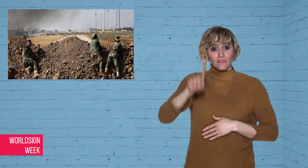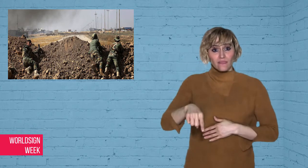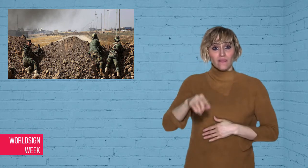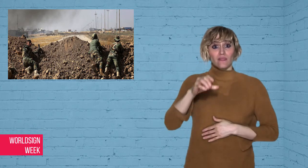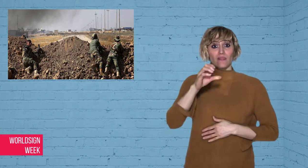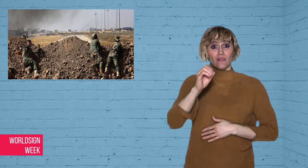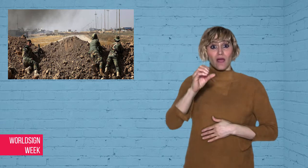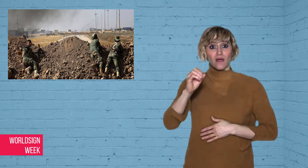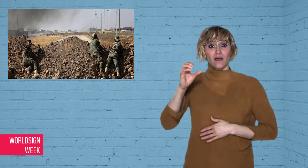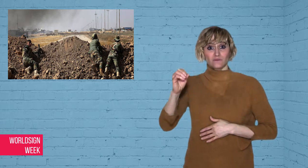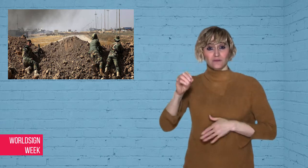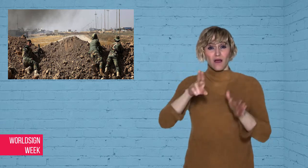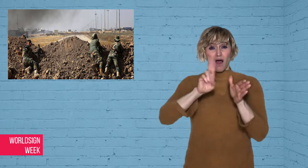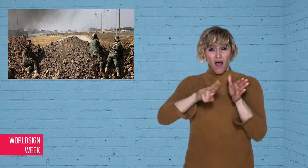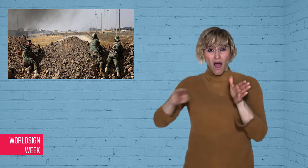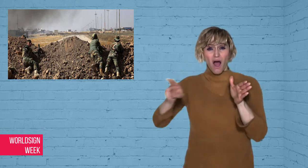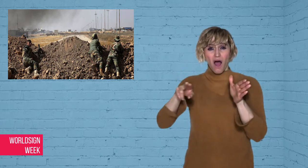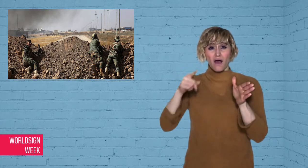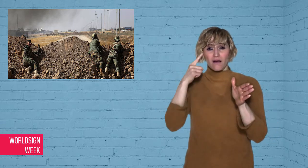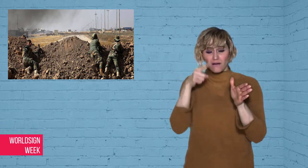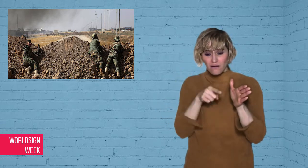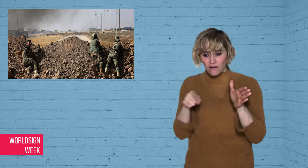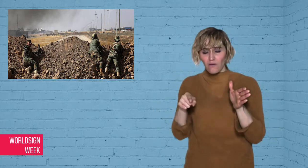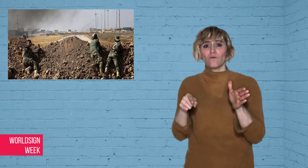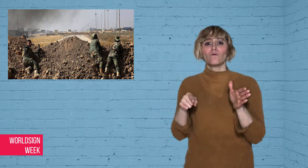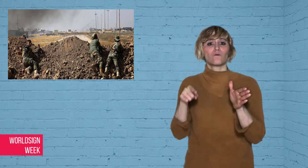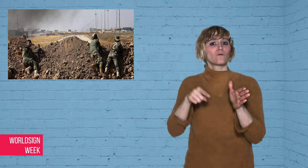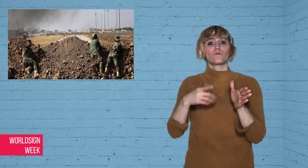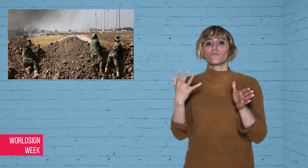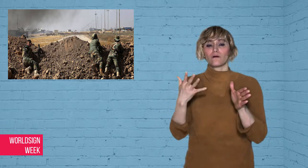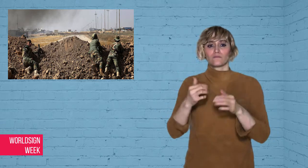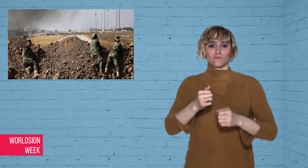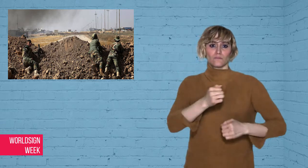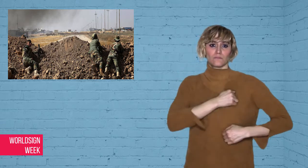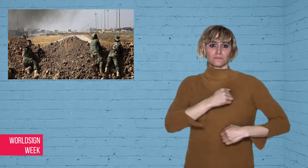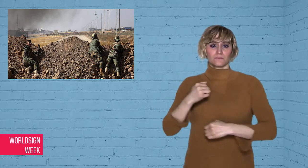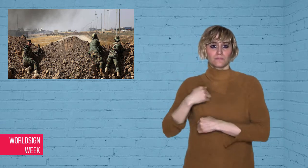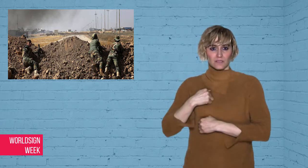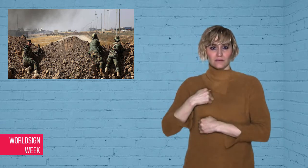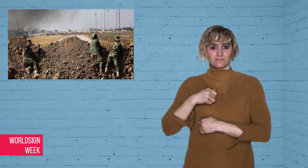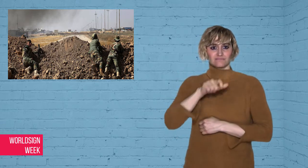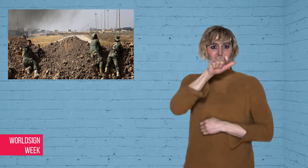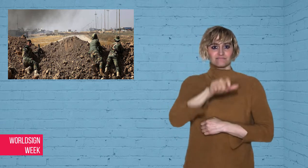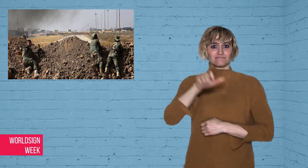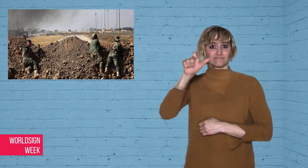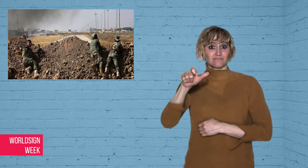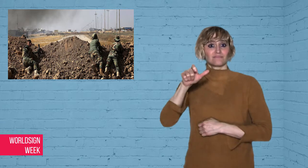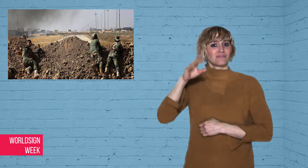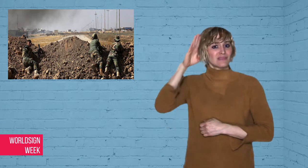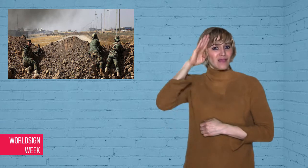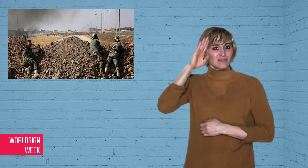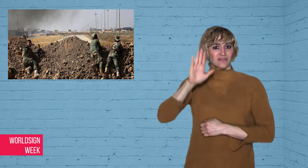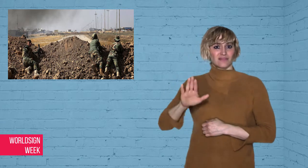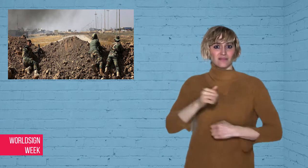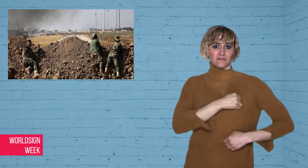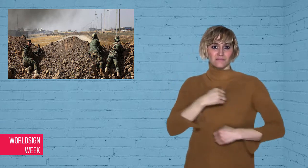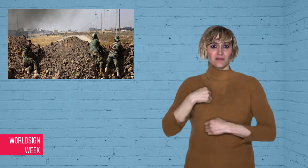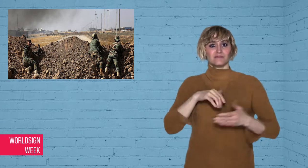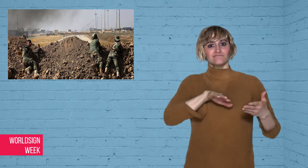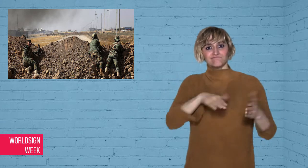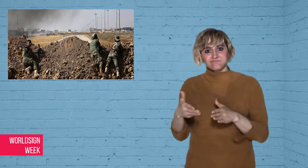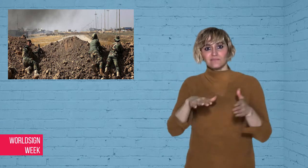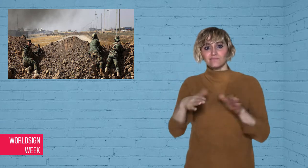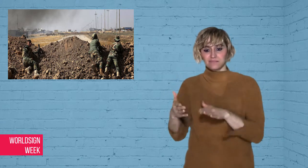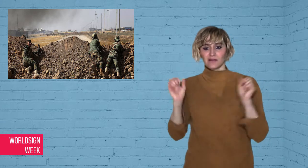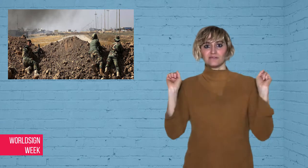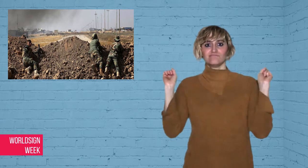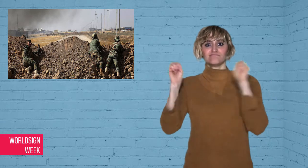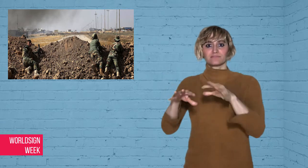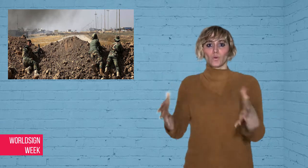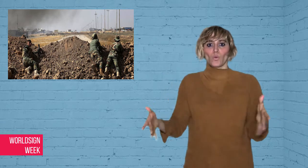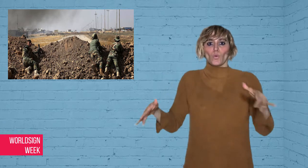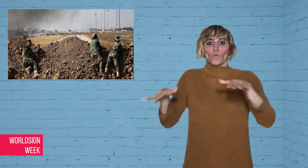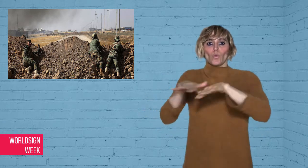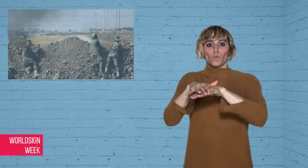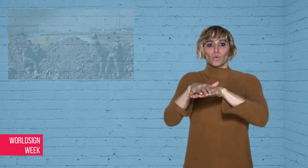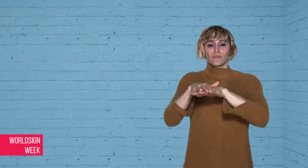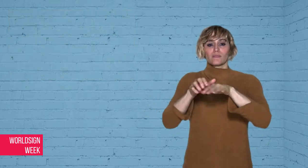troops, who had been killed.